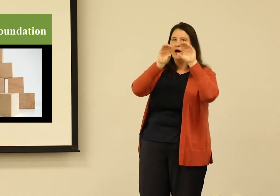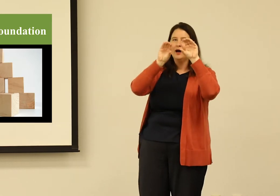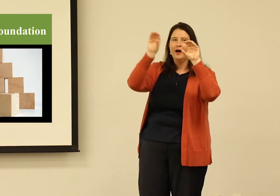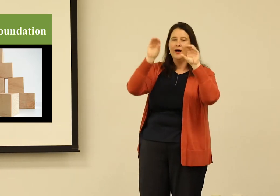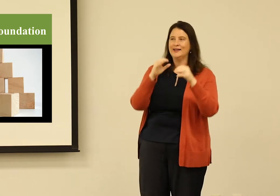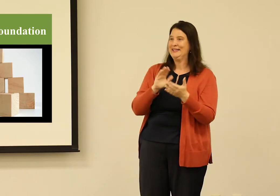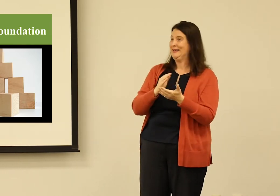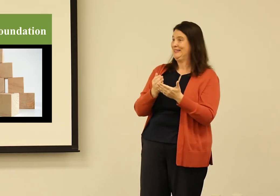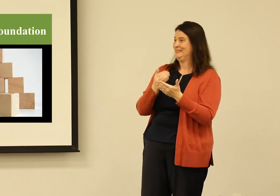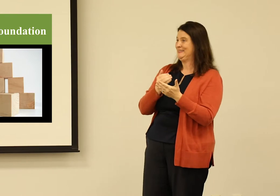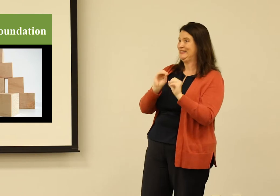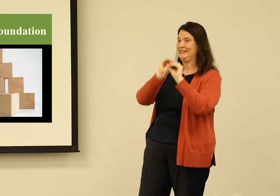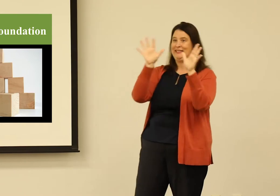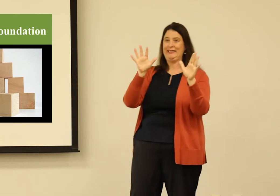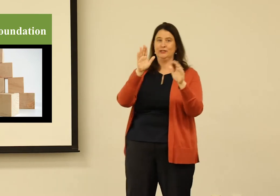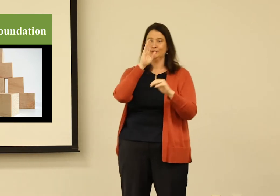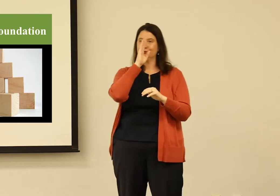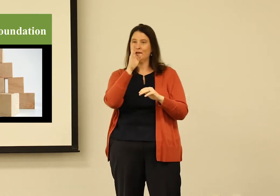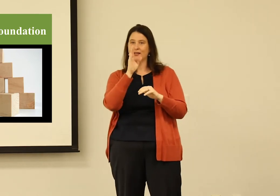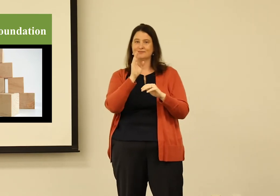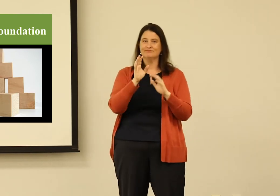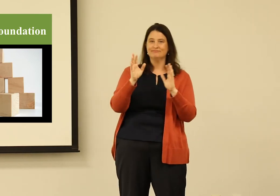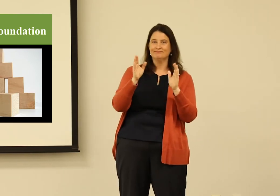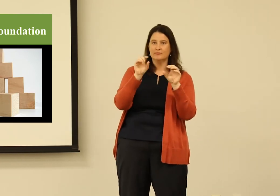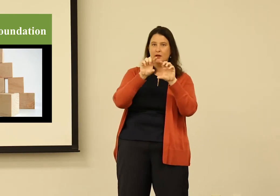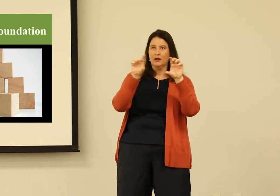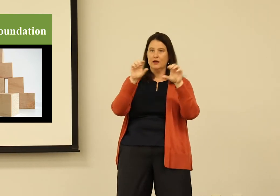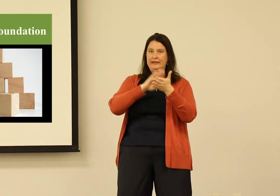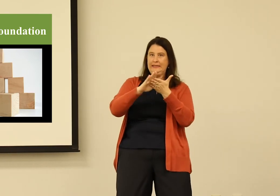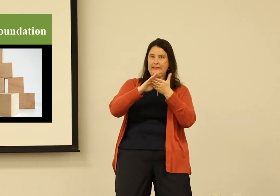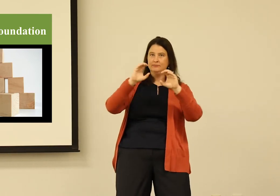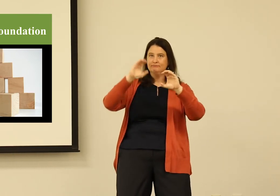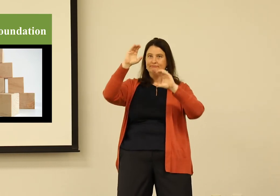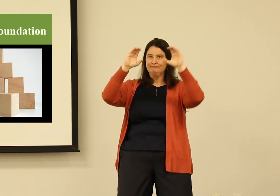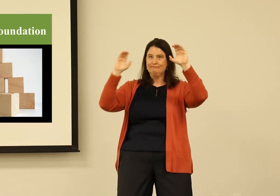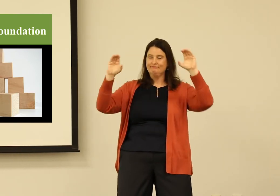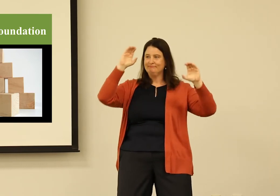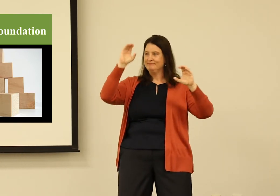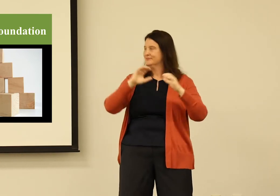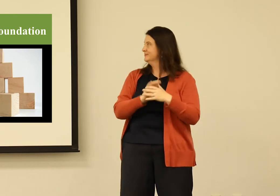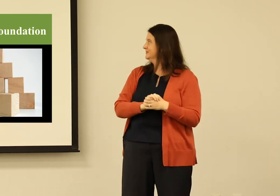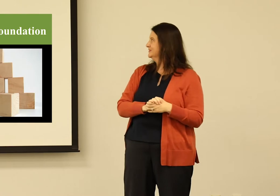"You want to build the foundation one block at a time." And this is what they picture. It's easy, it's clear, it's linear,